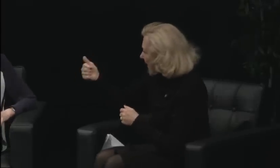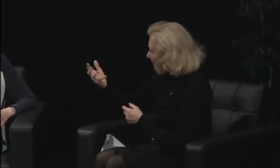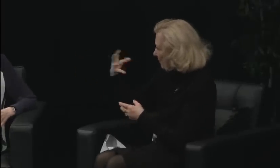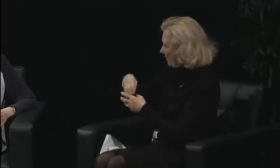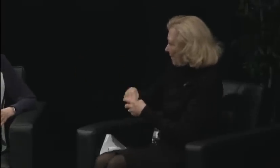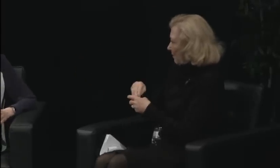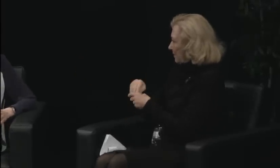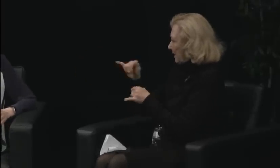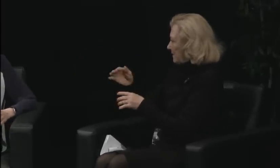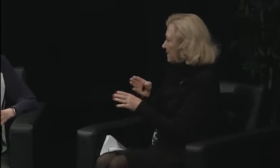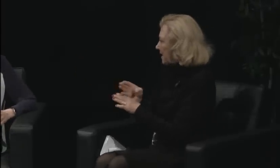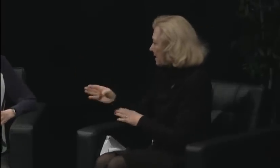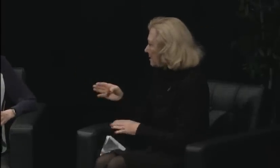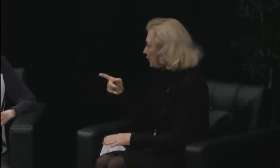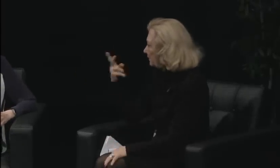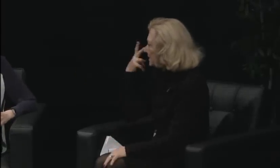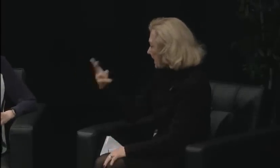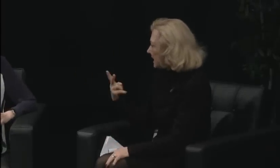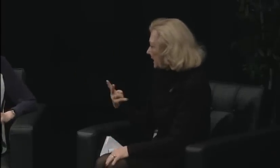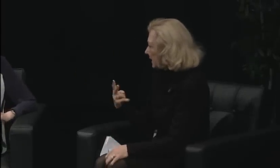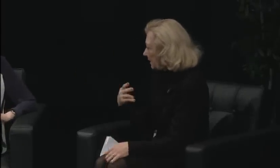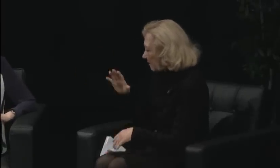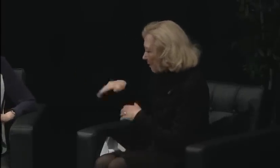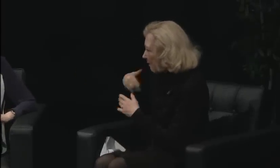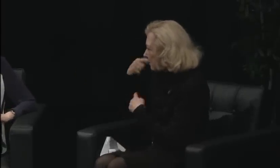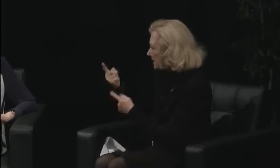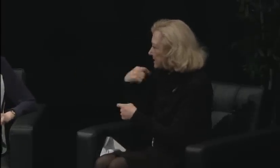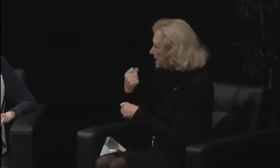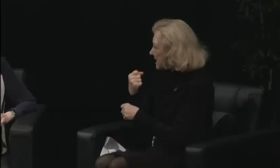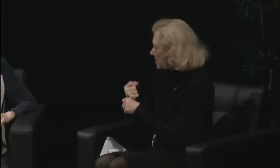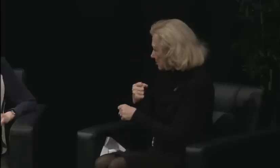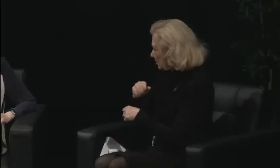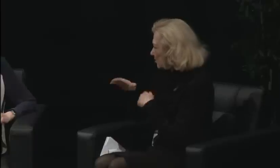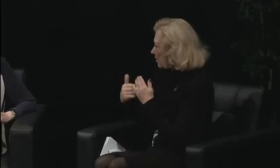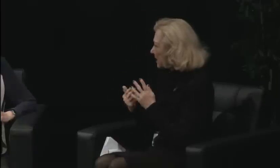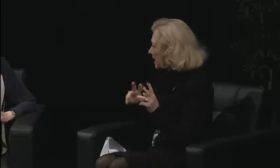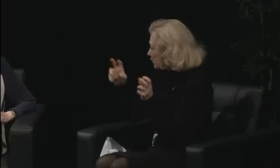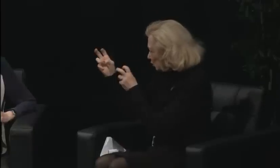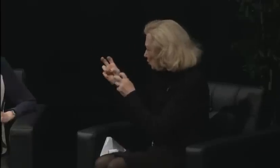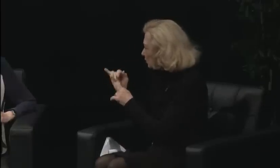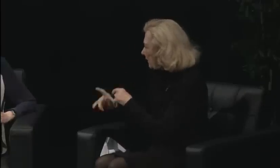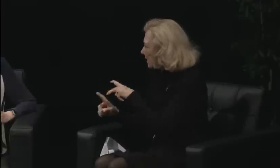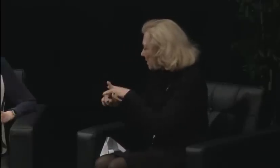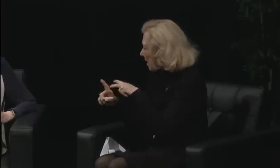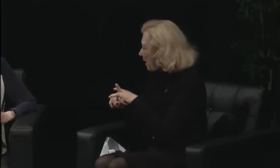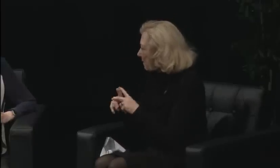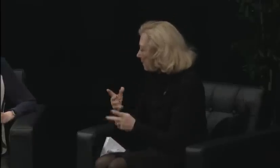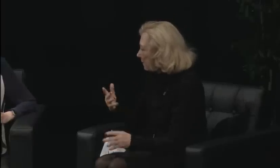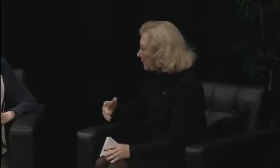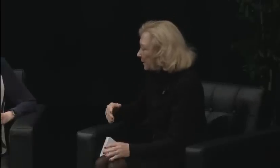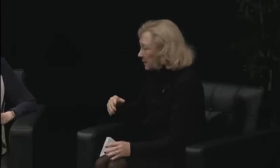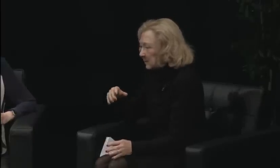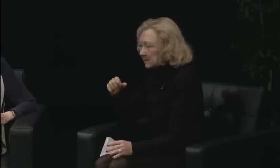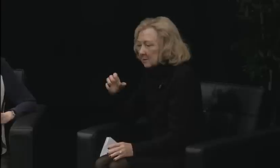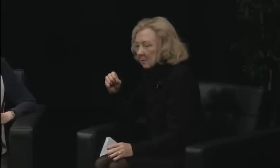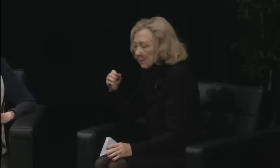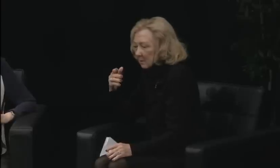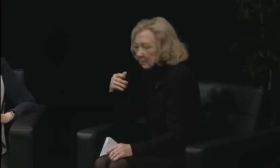We're becoming more vocal and more willing to step out of that box, and we're not intimidated by it any longer. The world is finally listening to women